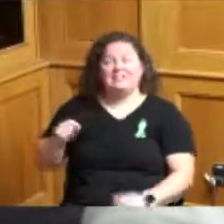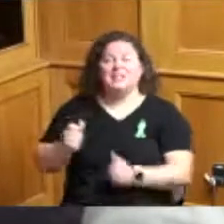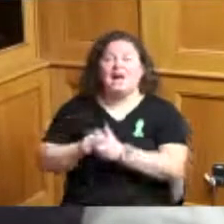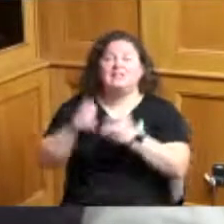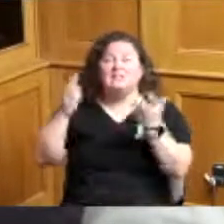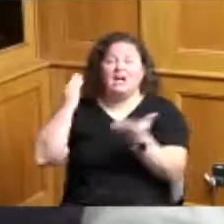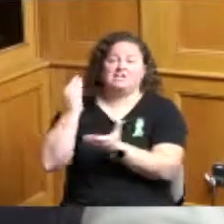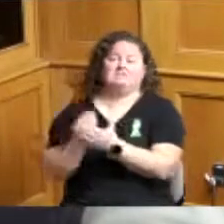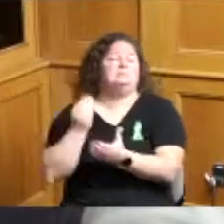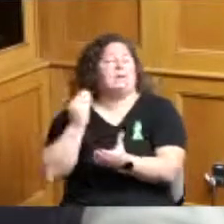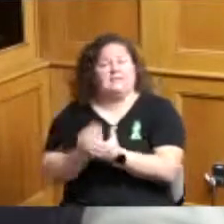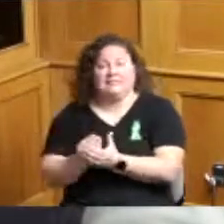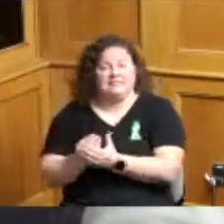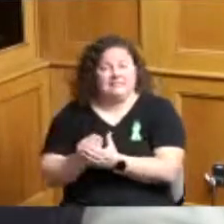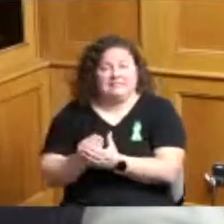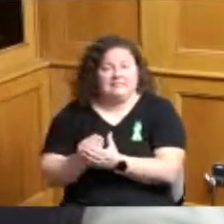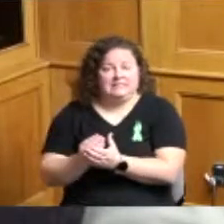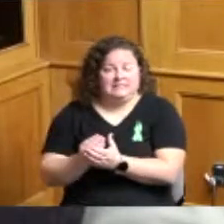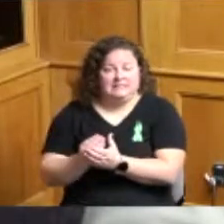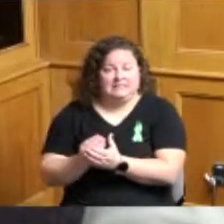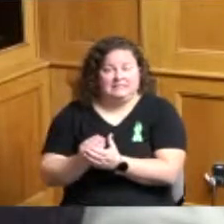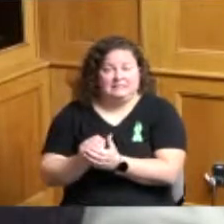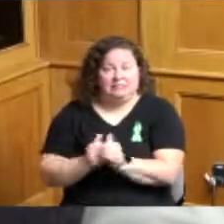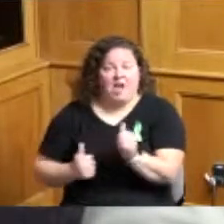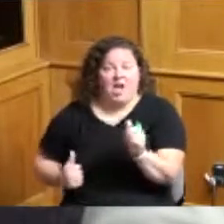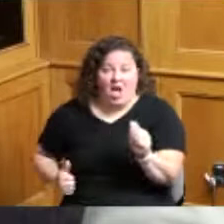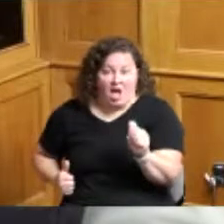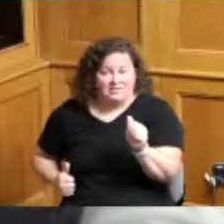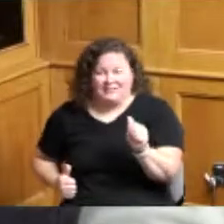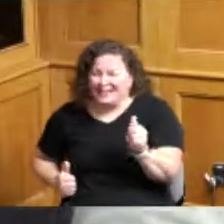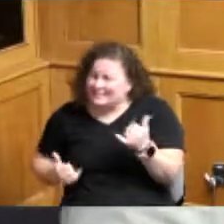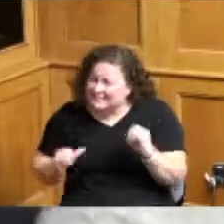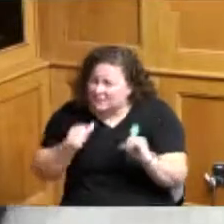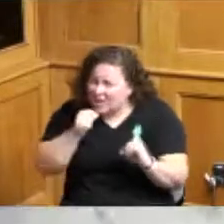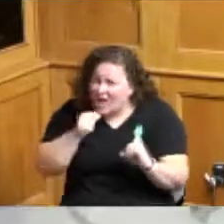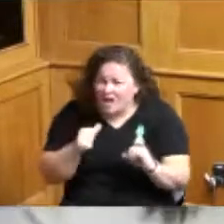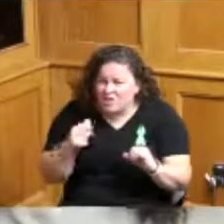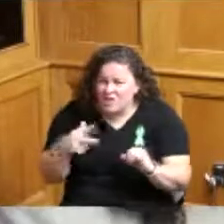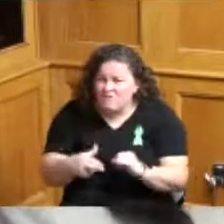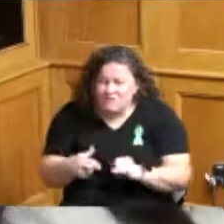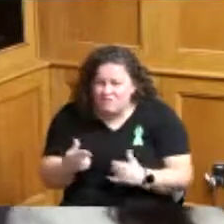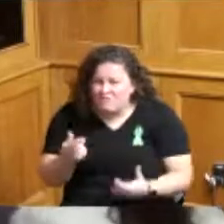not to be turned off and we've got you know homeowners out here struggling trying to